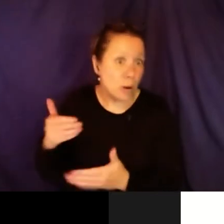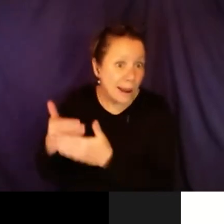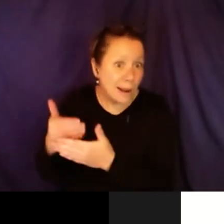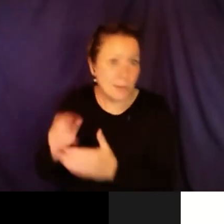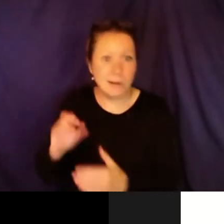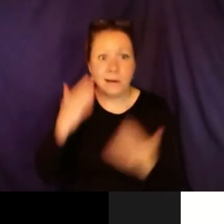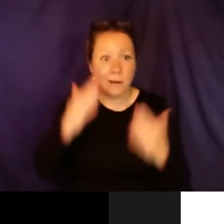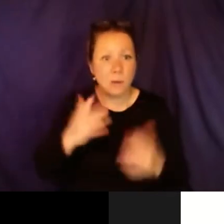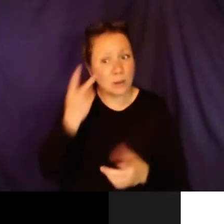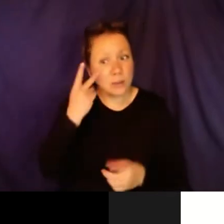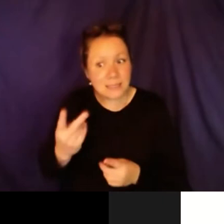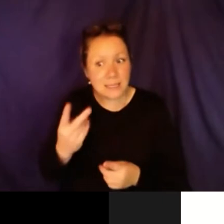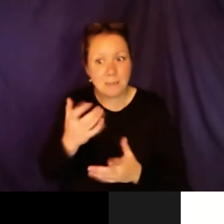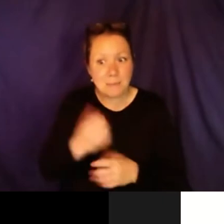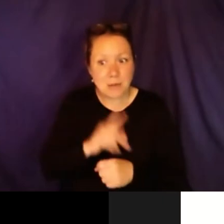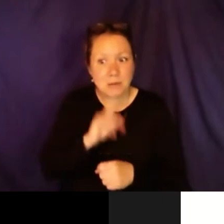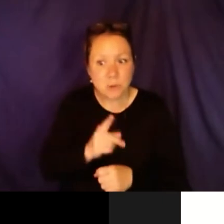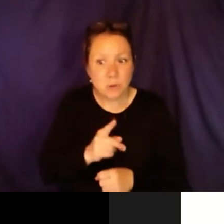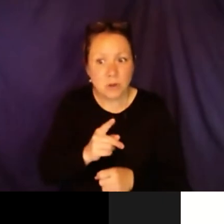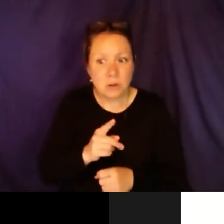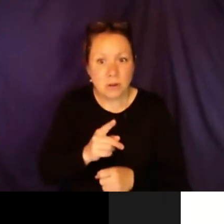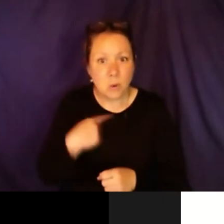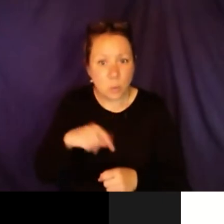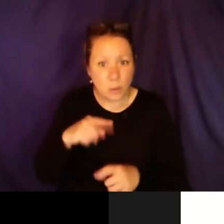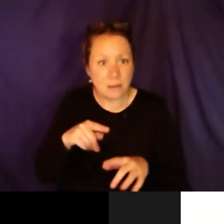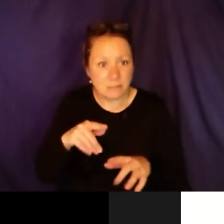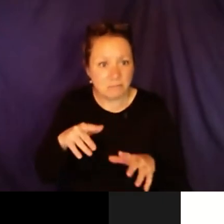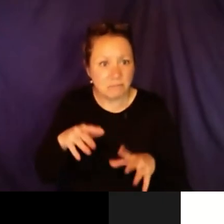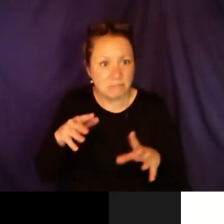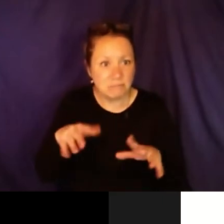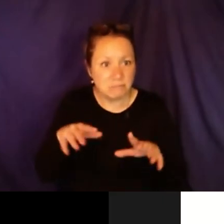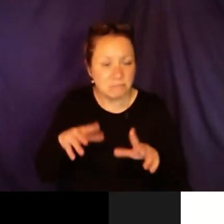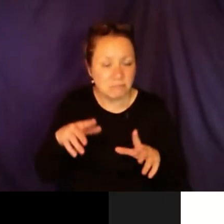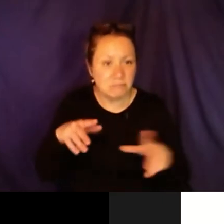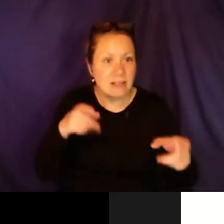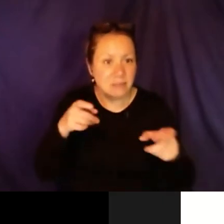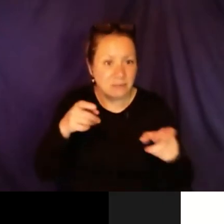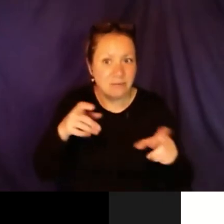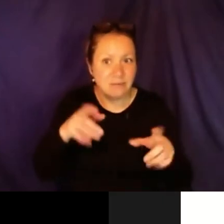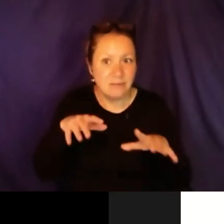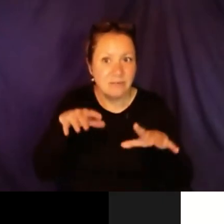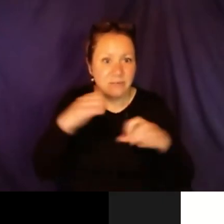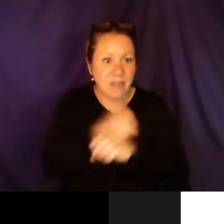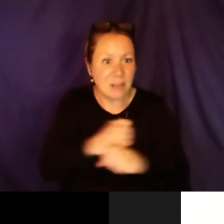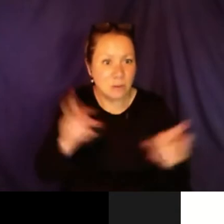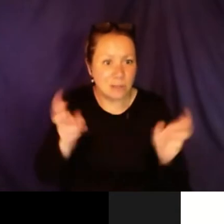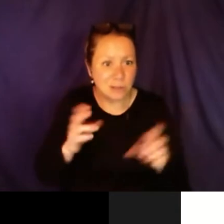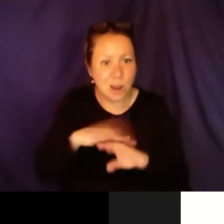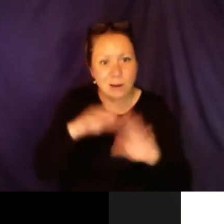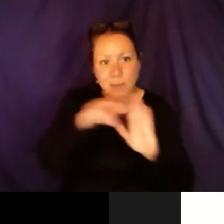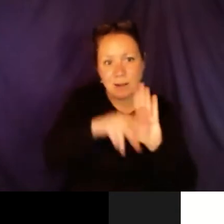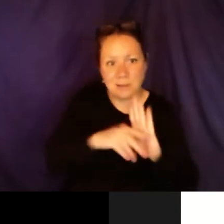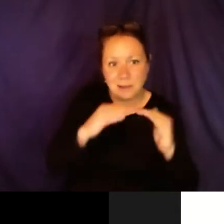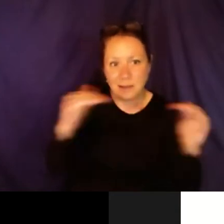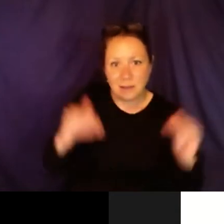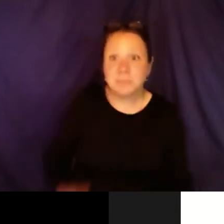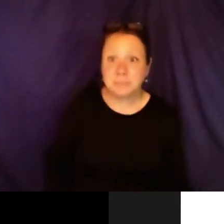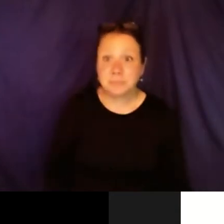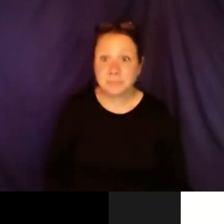your friend or somebody,